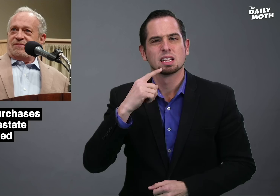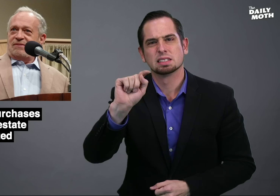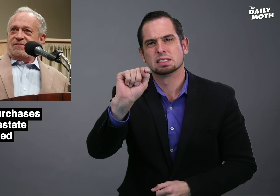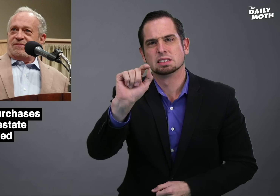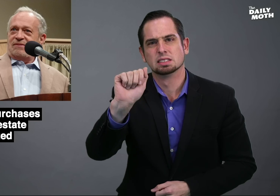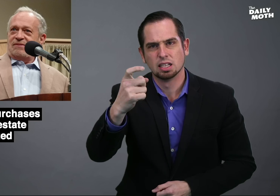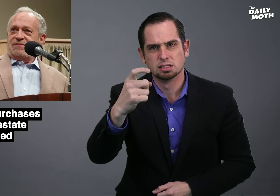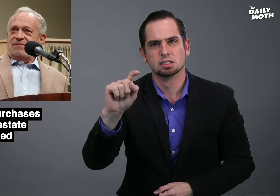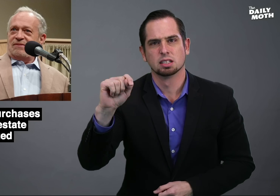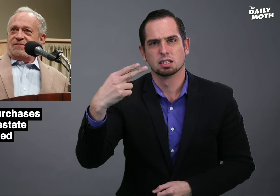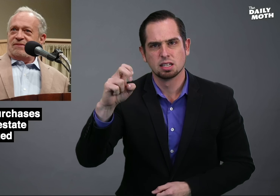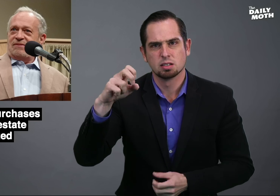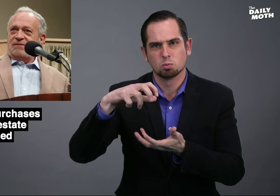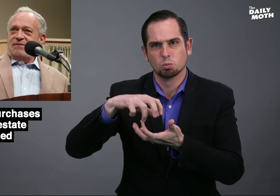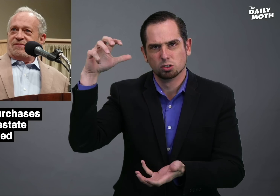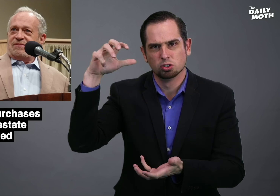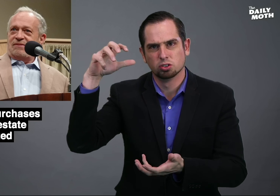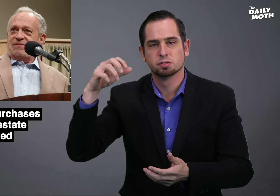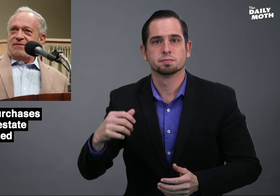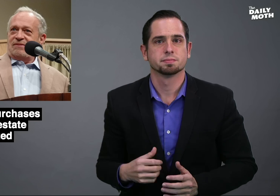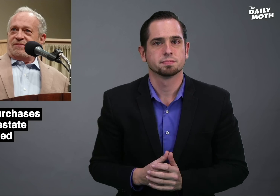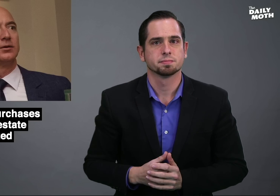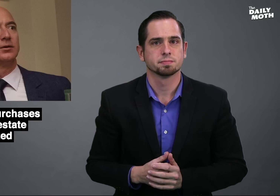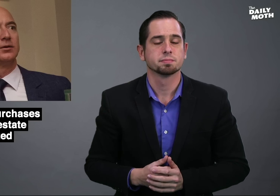He said "tax the rich."